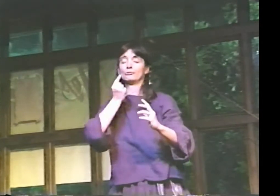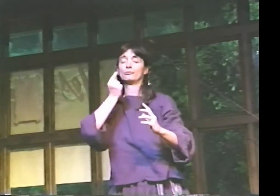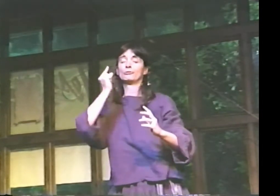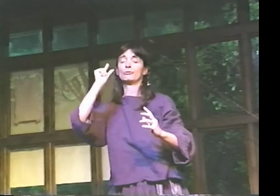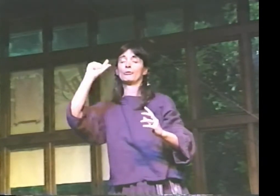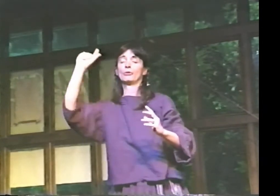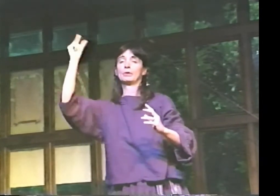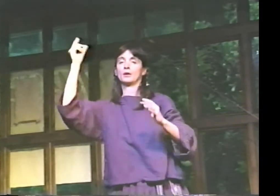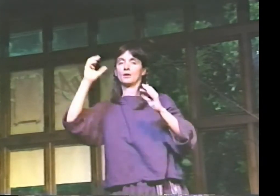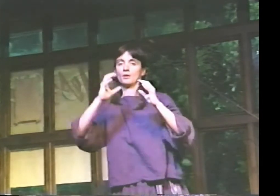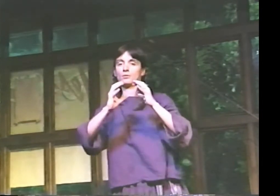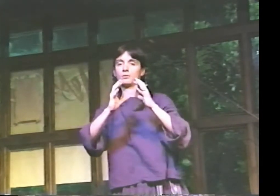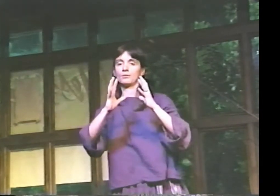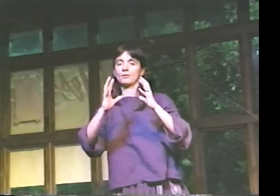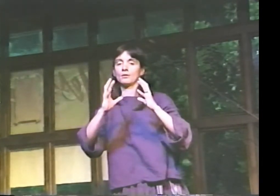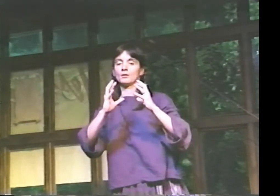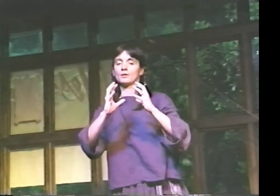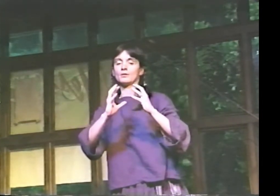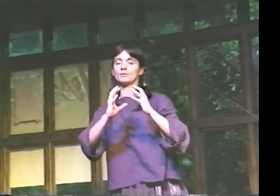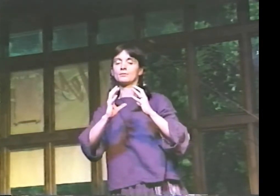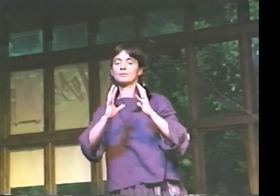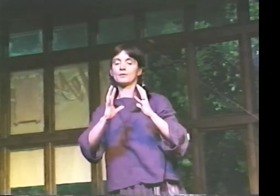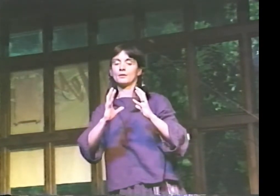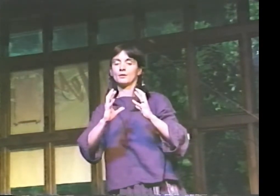THROBBING AND GREEN.